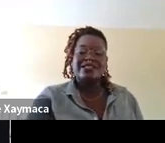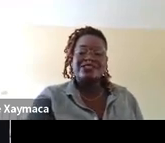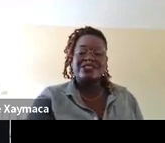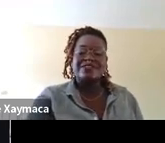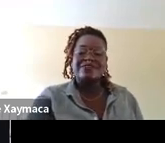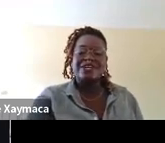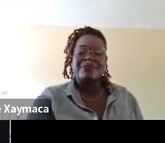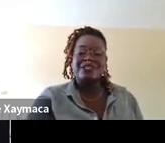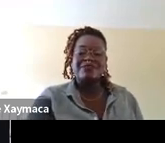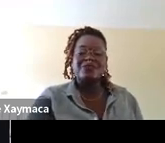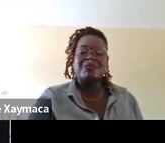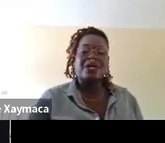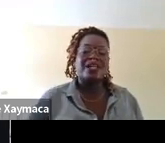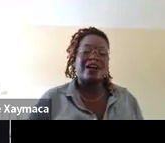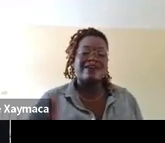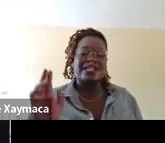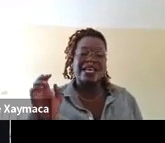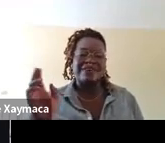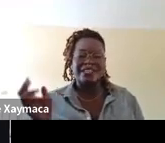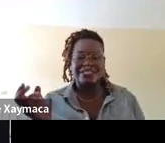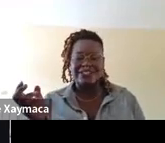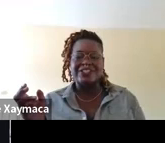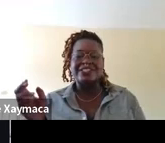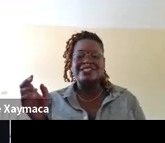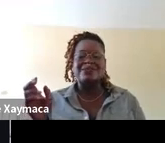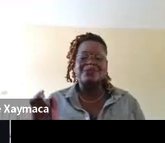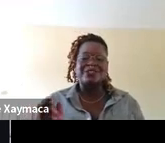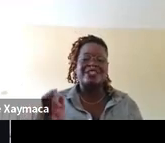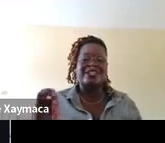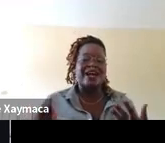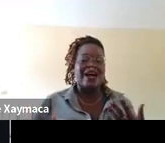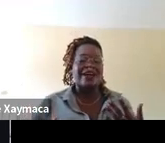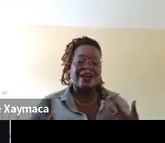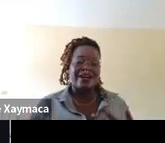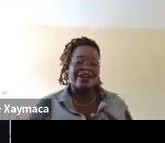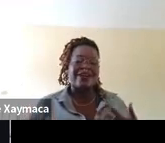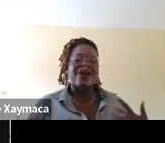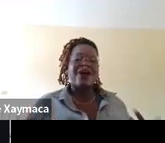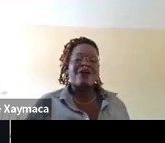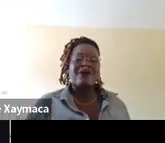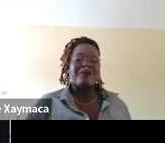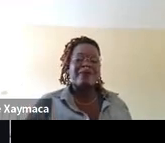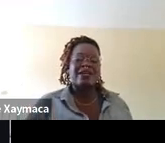And illustration four, a person rolls a ball of life concerns computer, car, home.